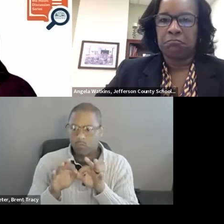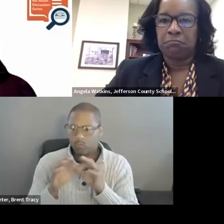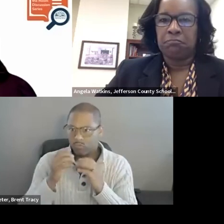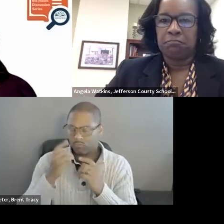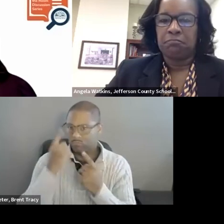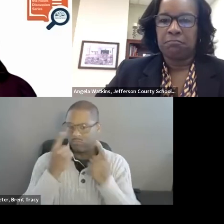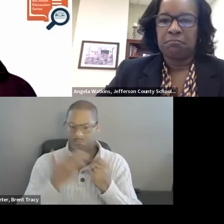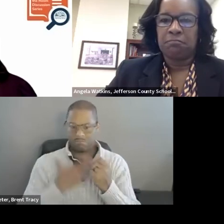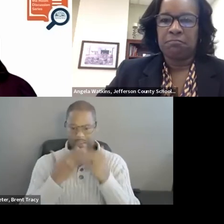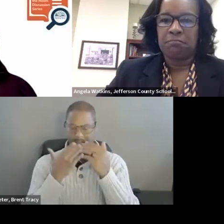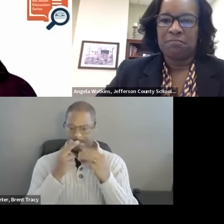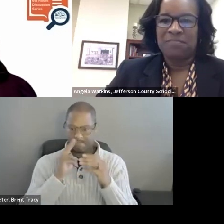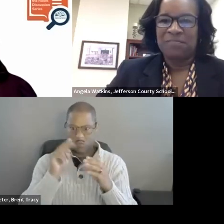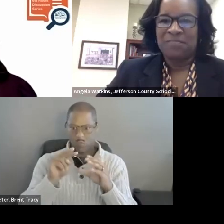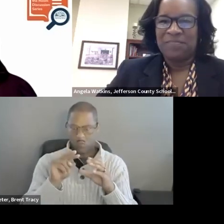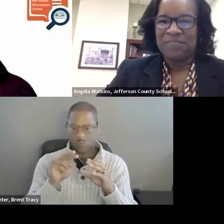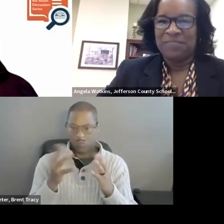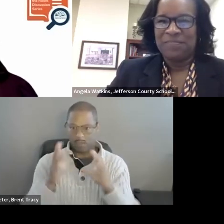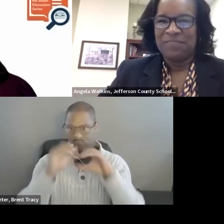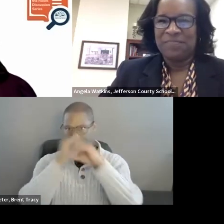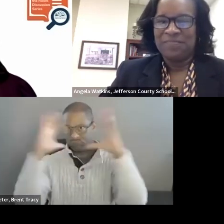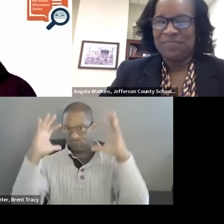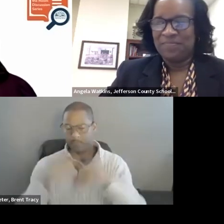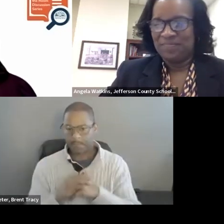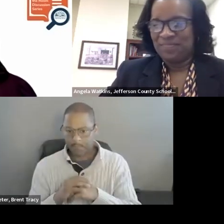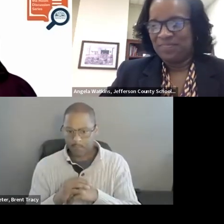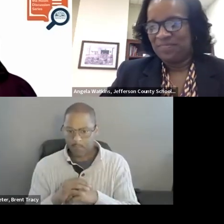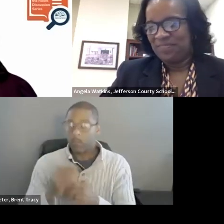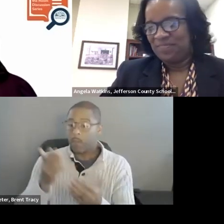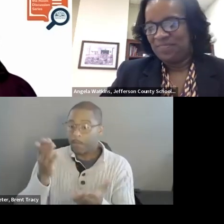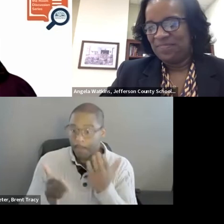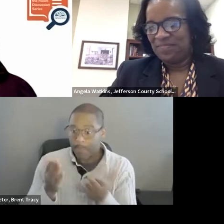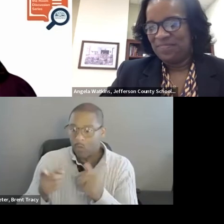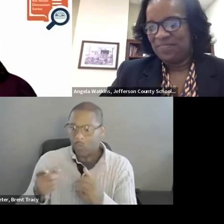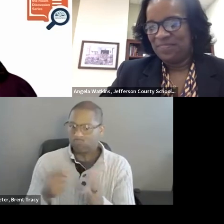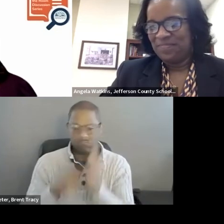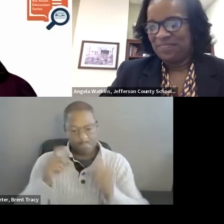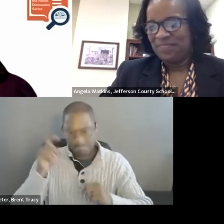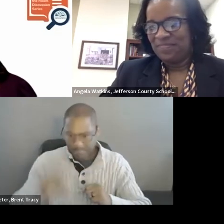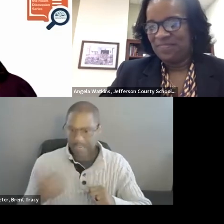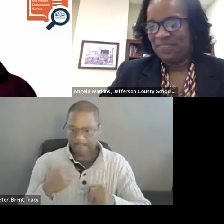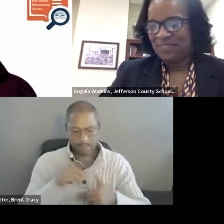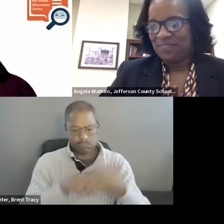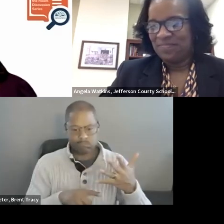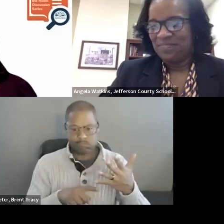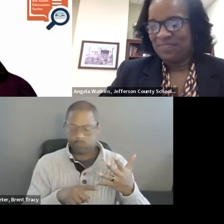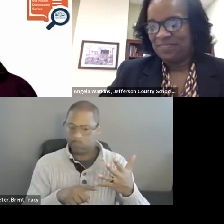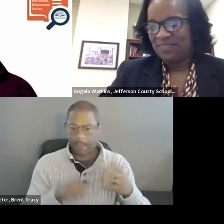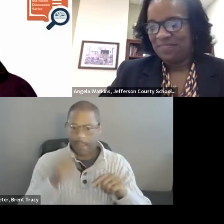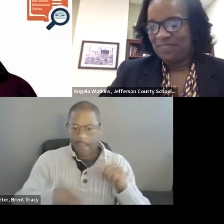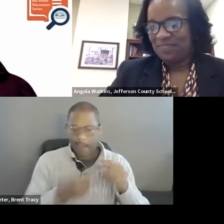I forget the term used, Dr. Booker but it was a perfect explanation of "I want this